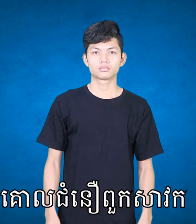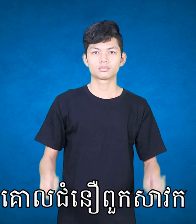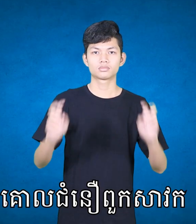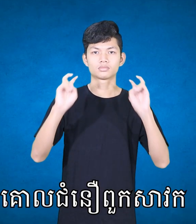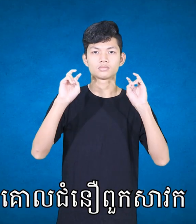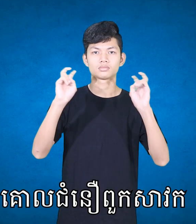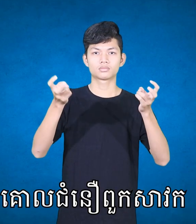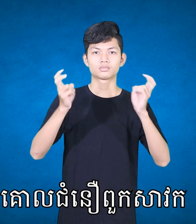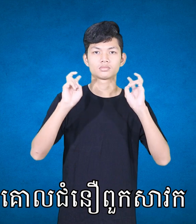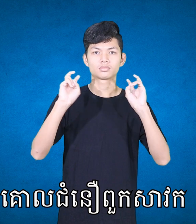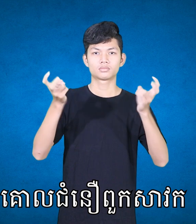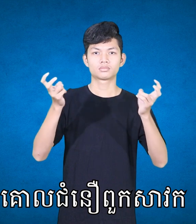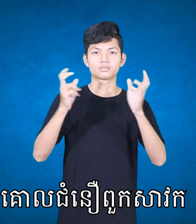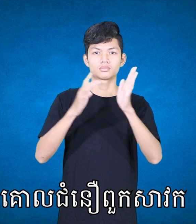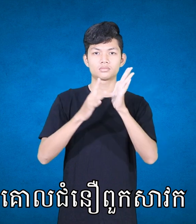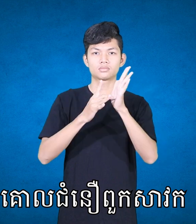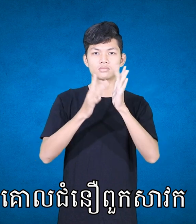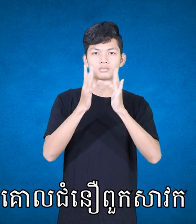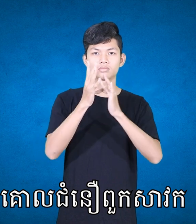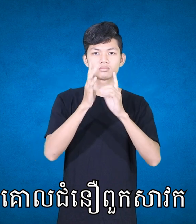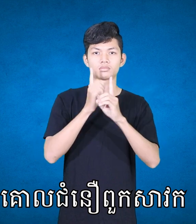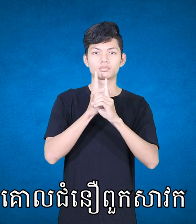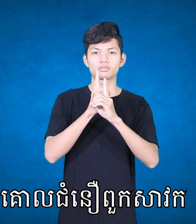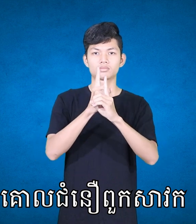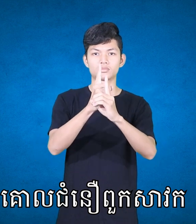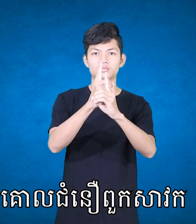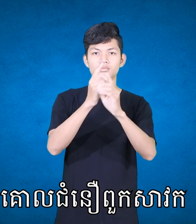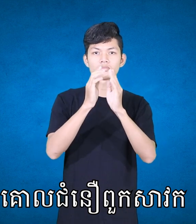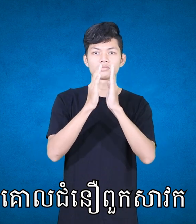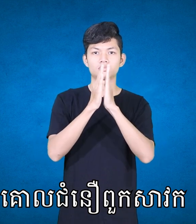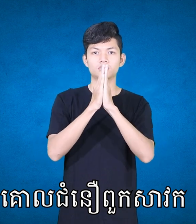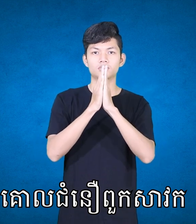Apostle's Creed prayer